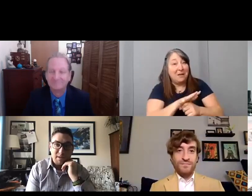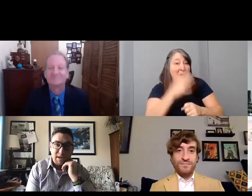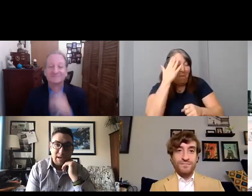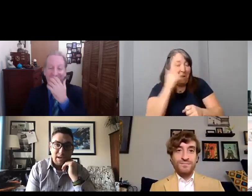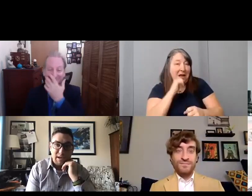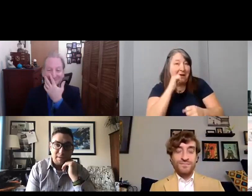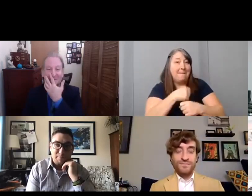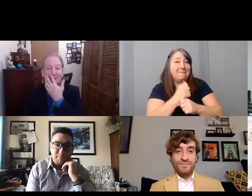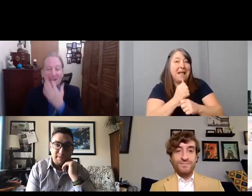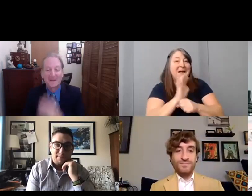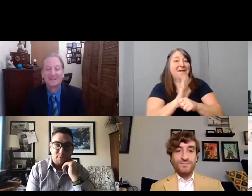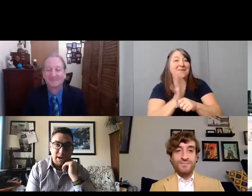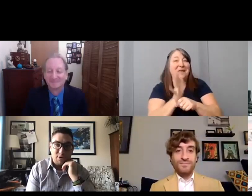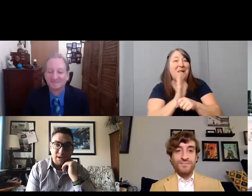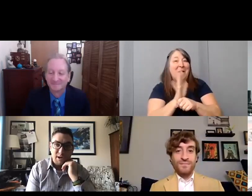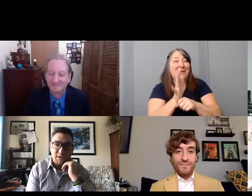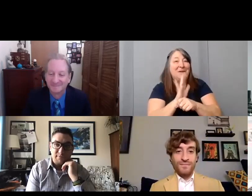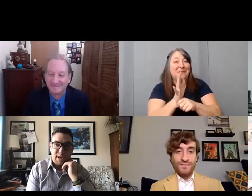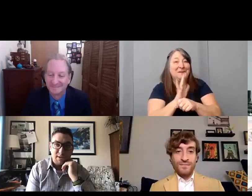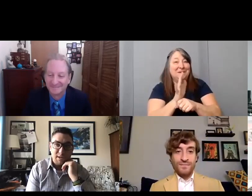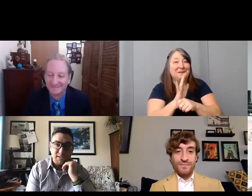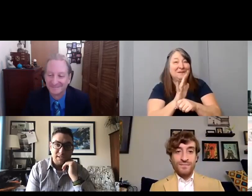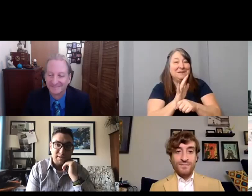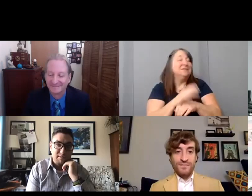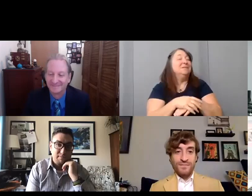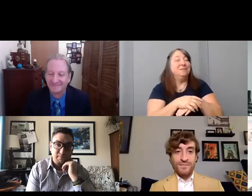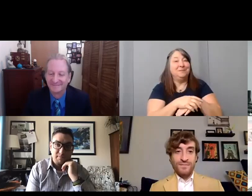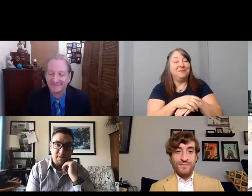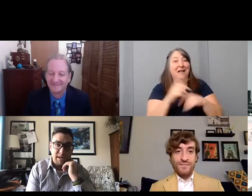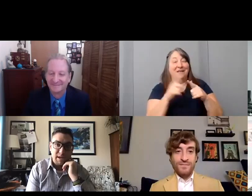And before I knew it as a finalist and then I won it.